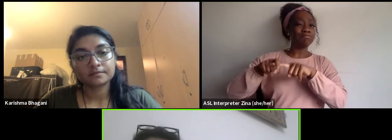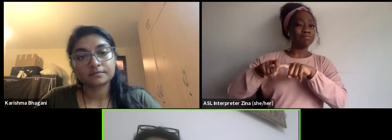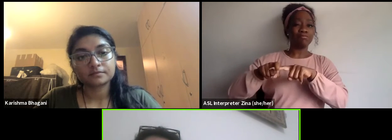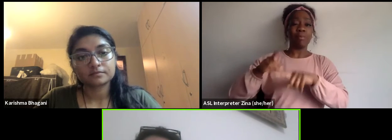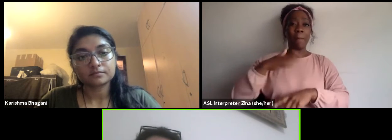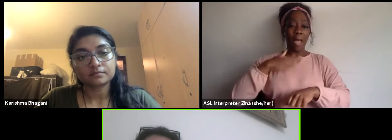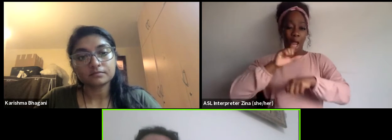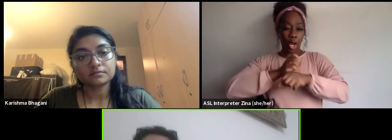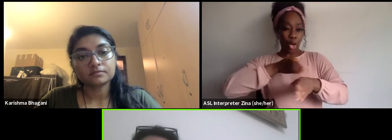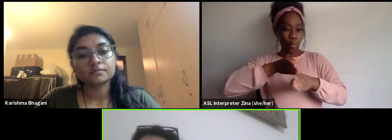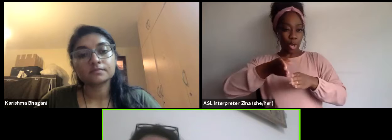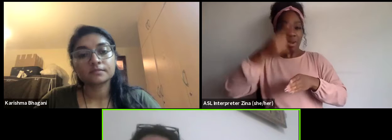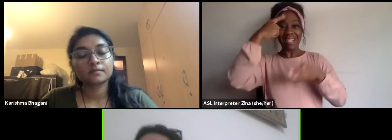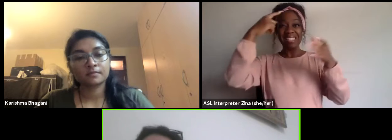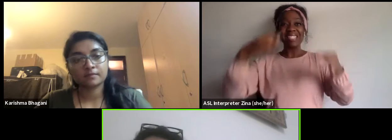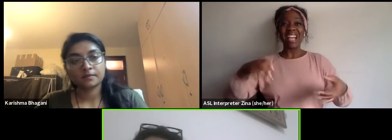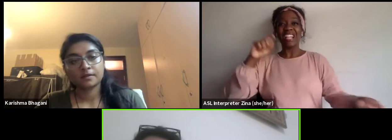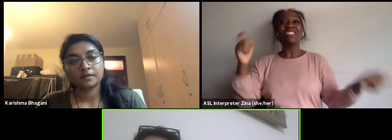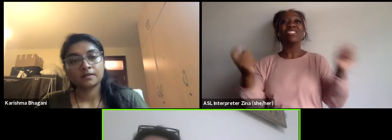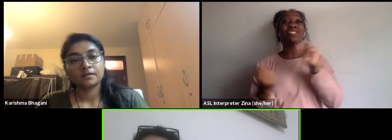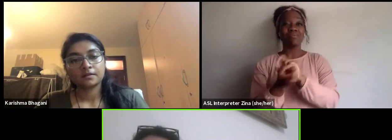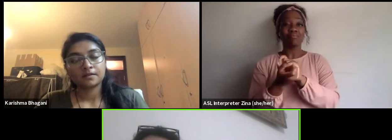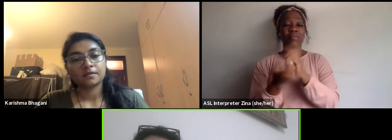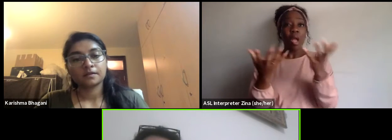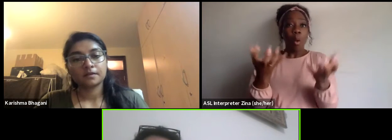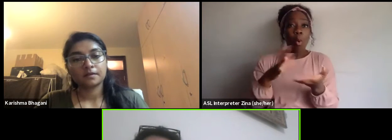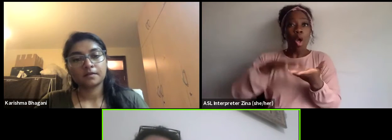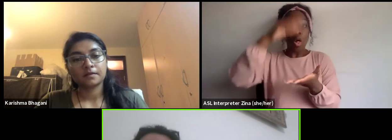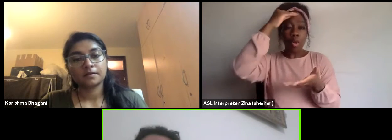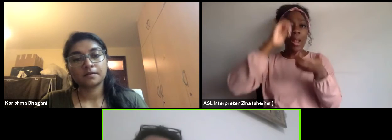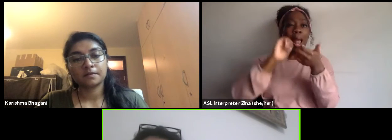I said okay, I started doing it actually naturally